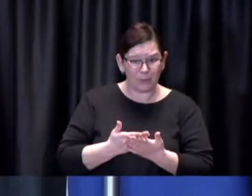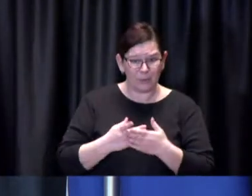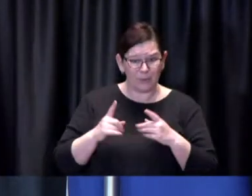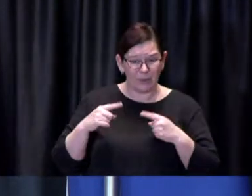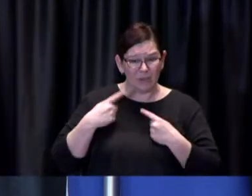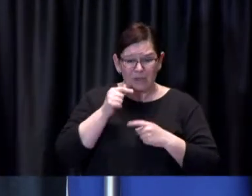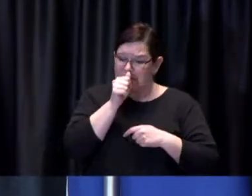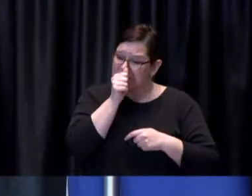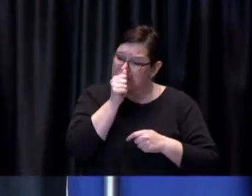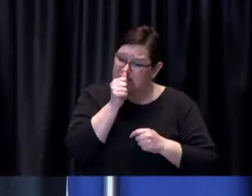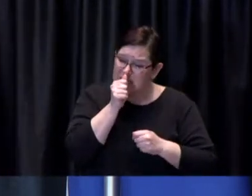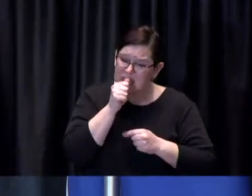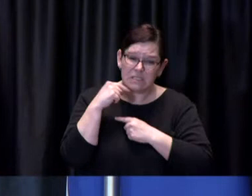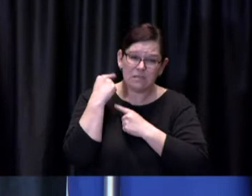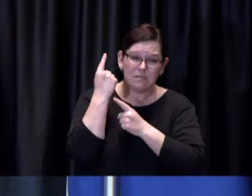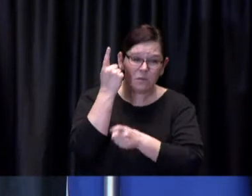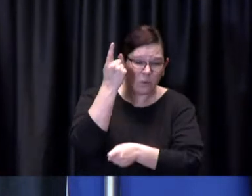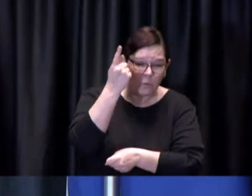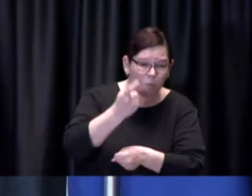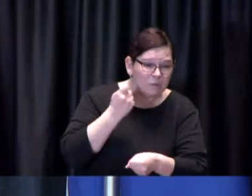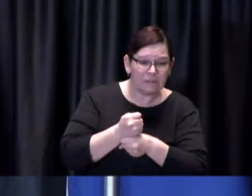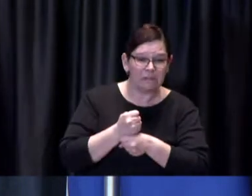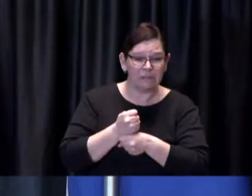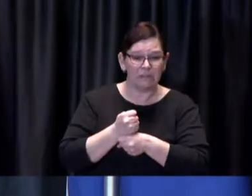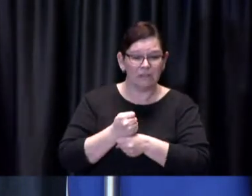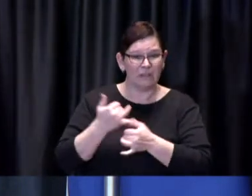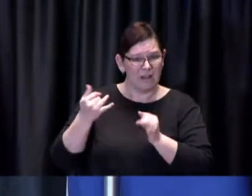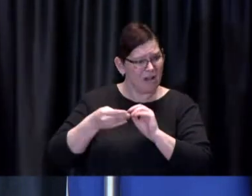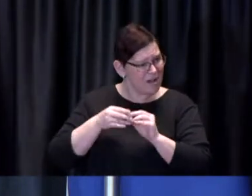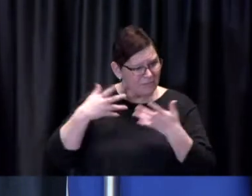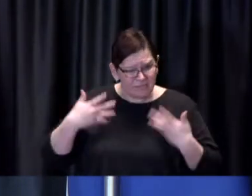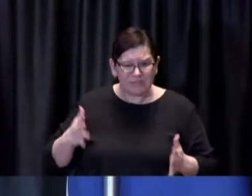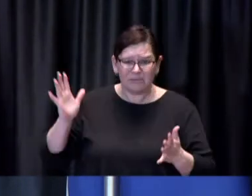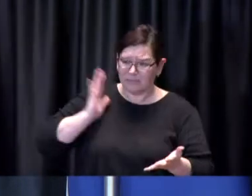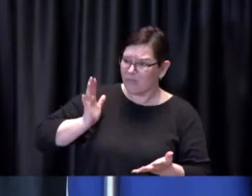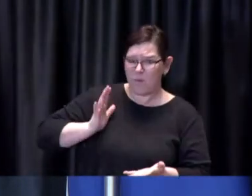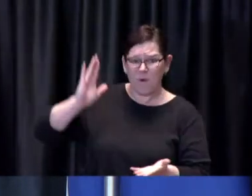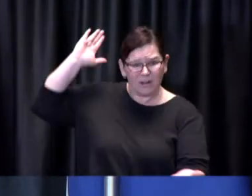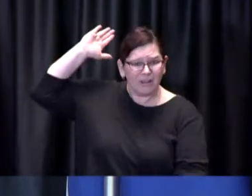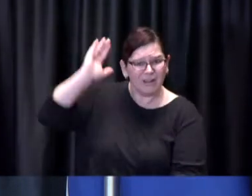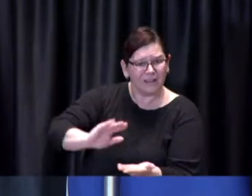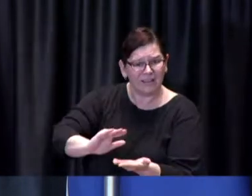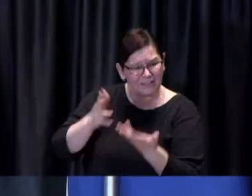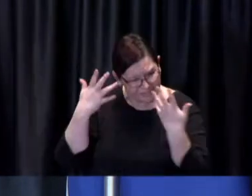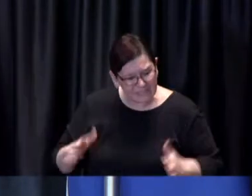of reducing transmission there have been moments clearly where that has been less than ideal but